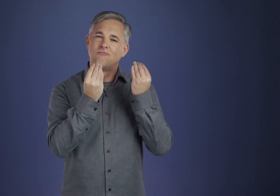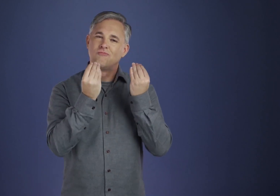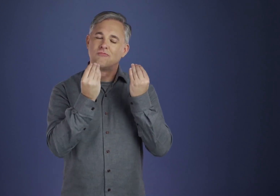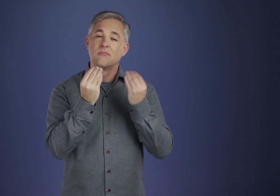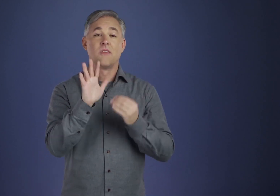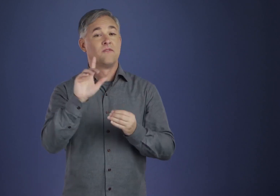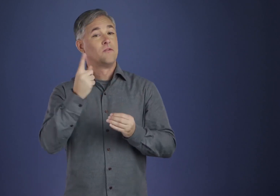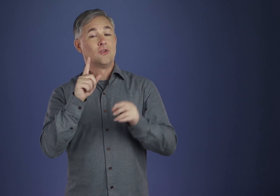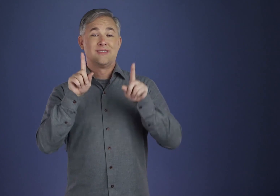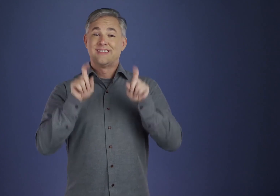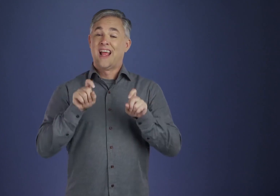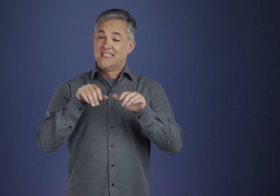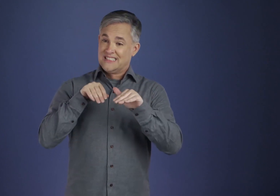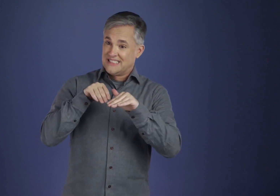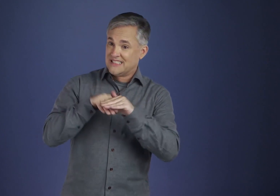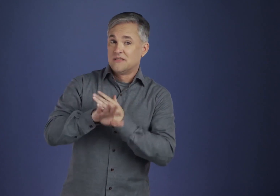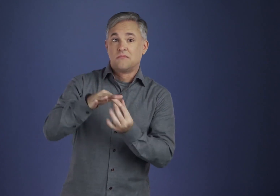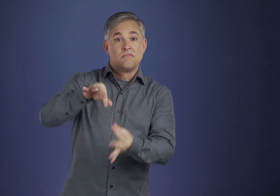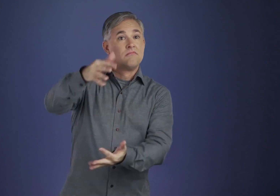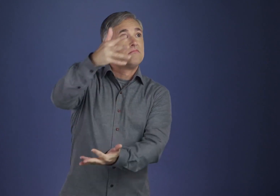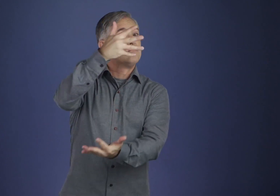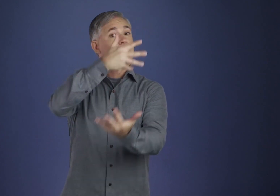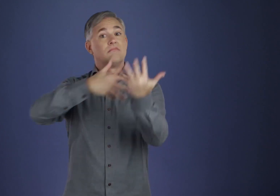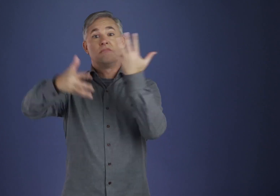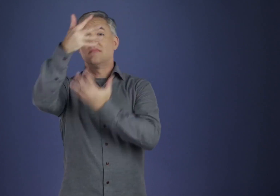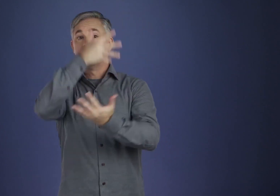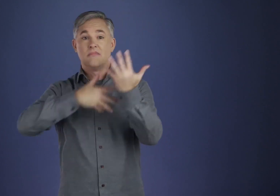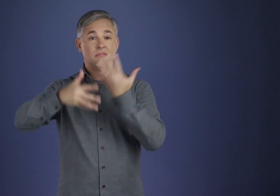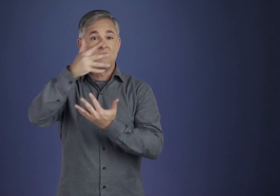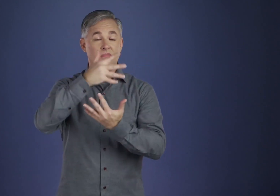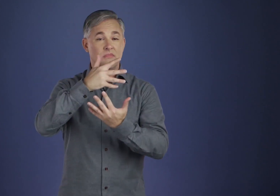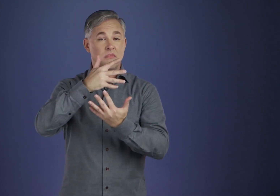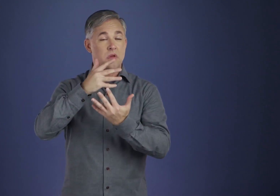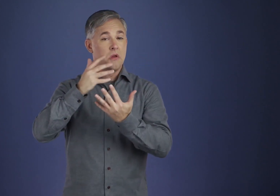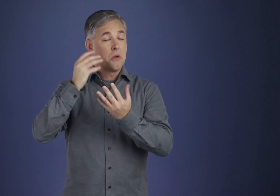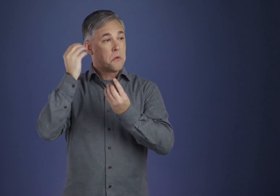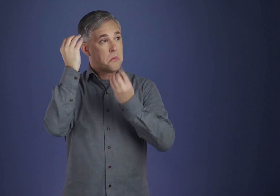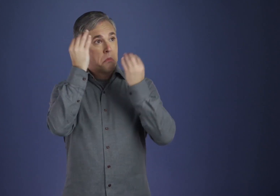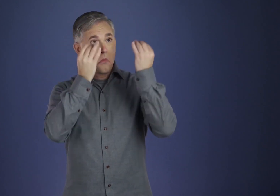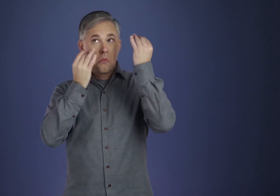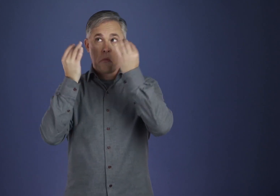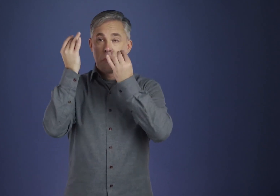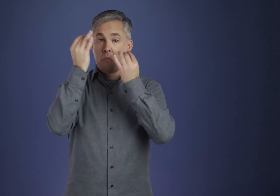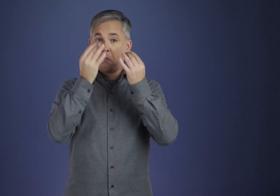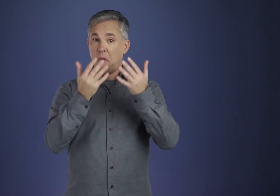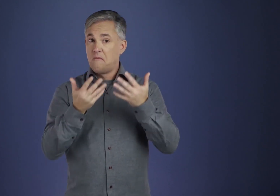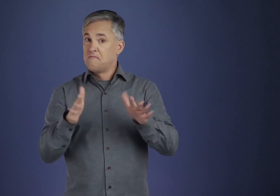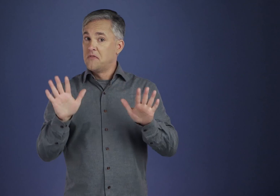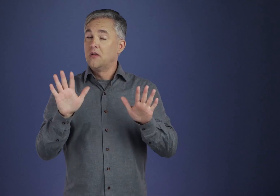perhaps our very first attempt at a mood, a flier into the realm of spirit, if you like.